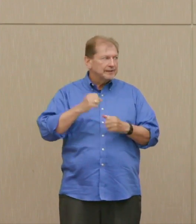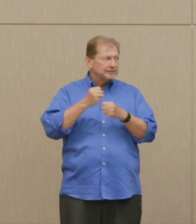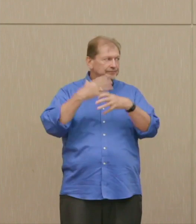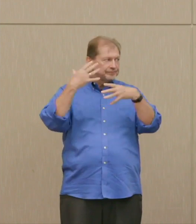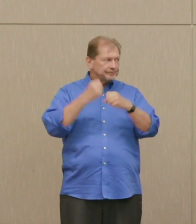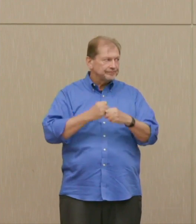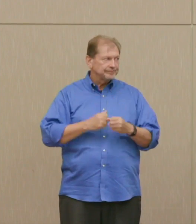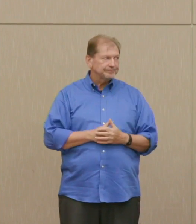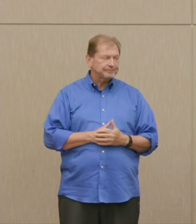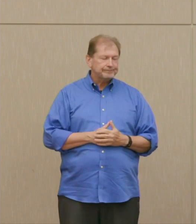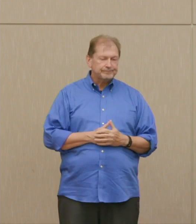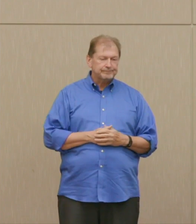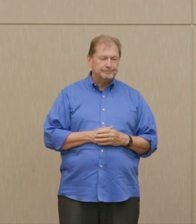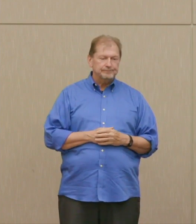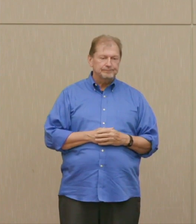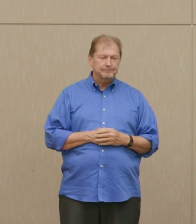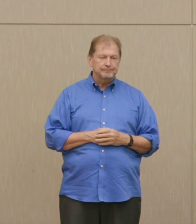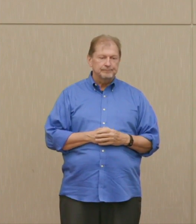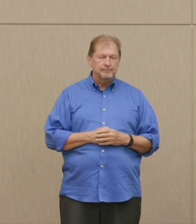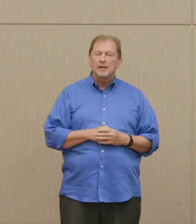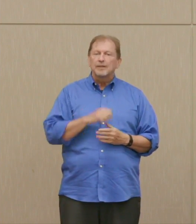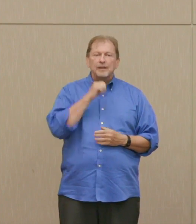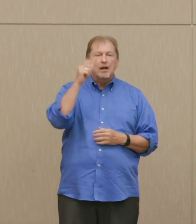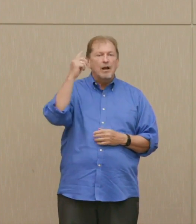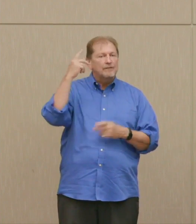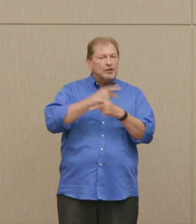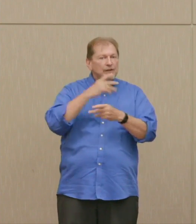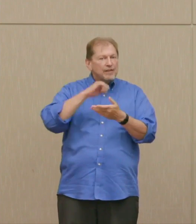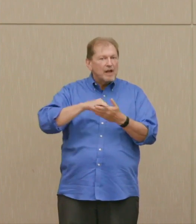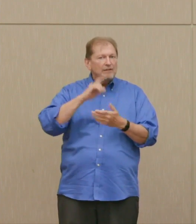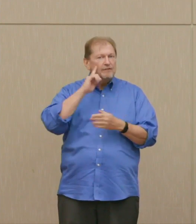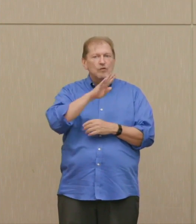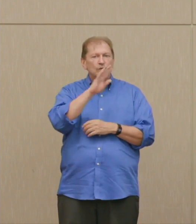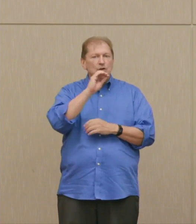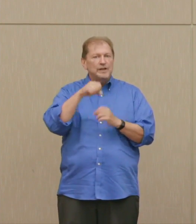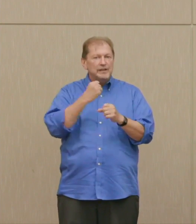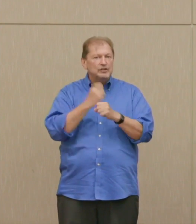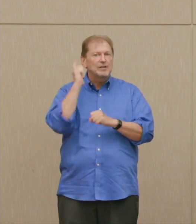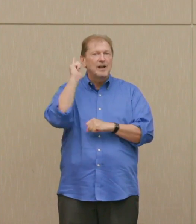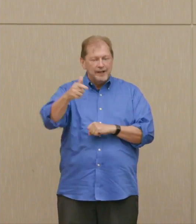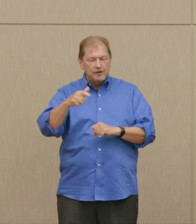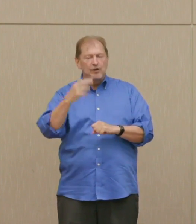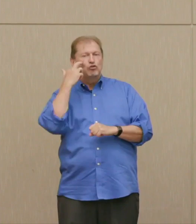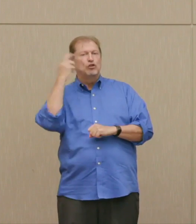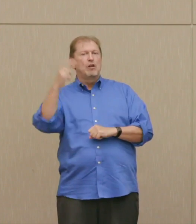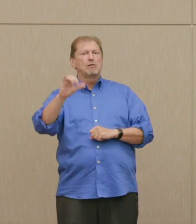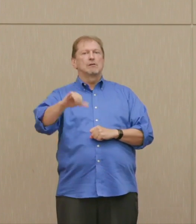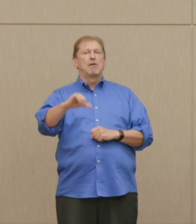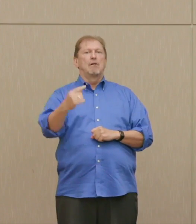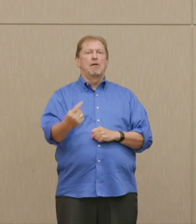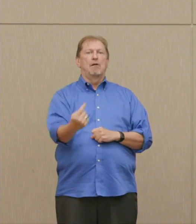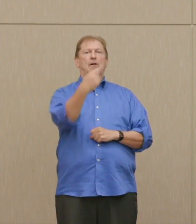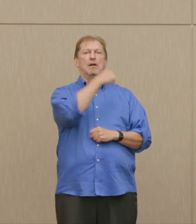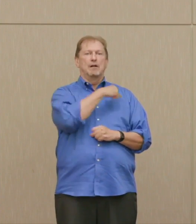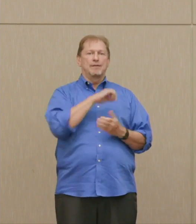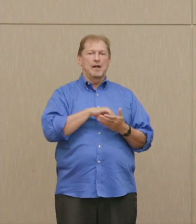another 20 years or so, or 40 years, 40 years, well, from the beginning, and that was that